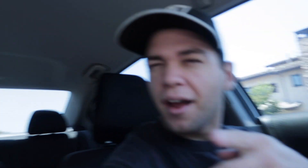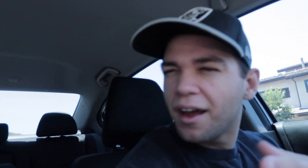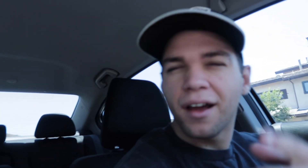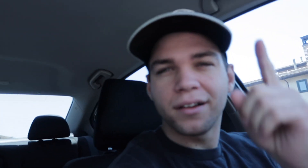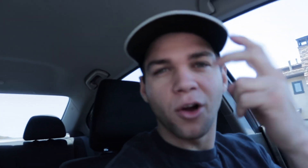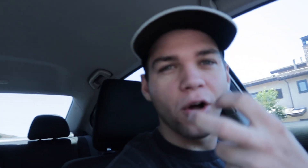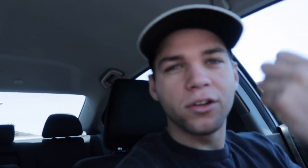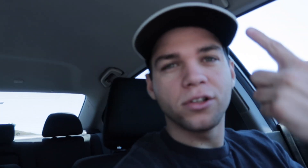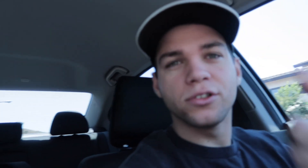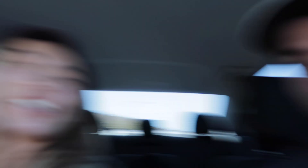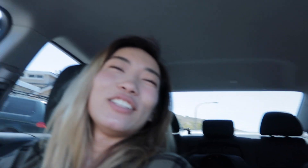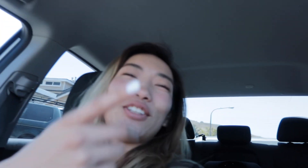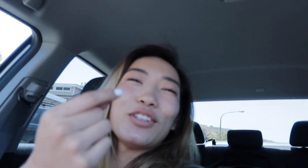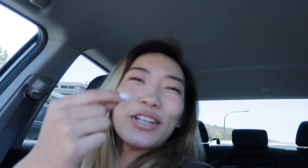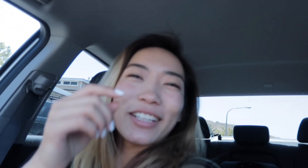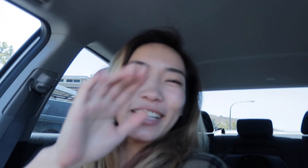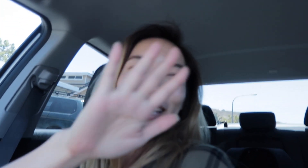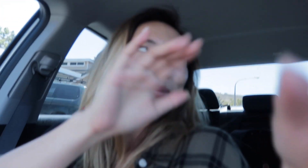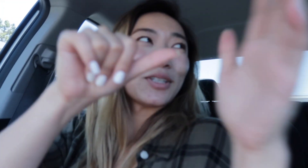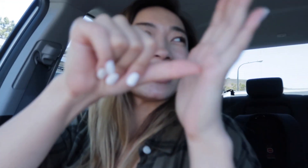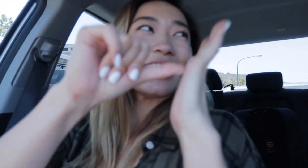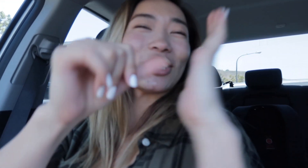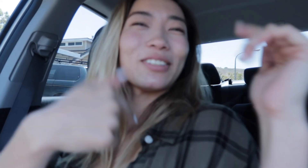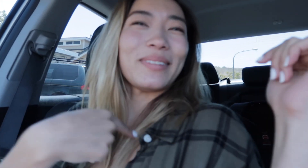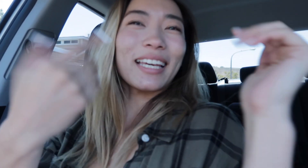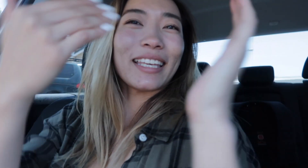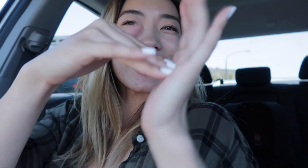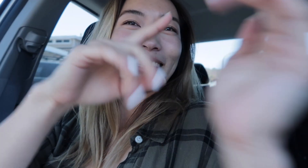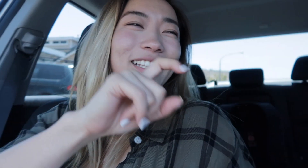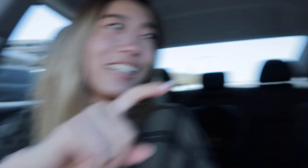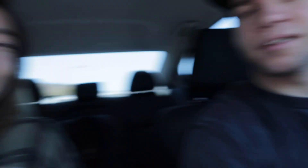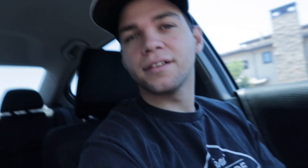huh? It's hard to understand do your impersonation of me again